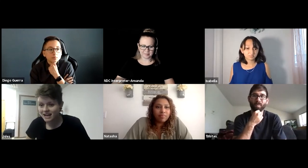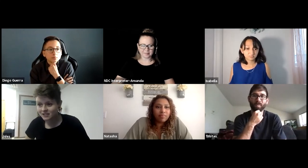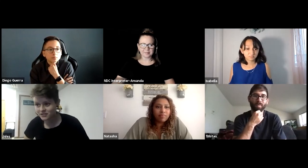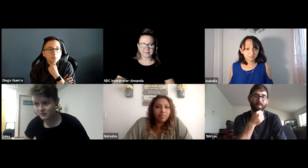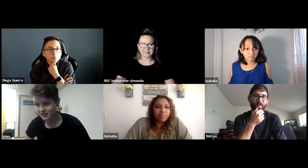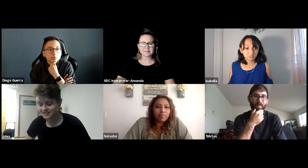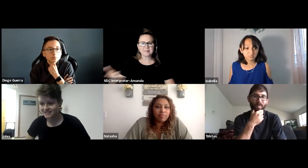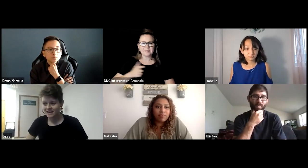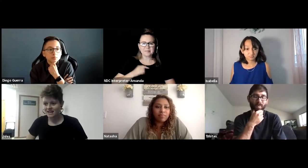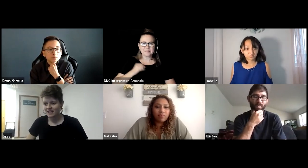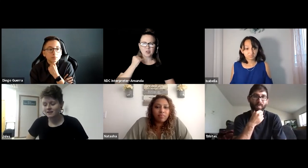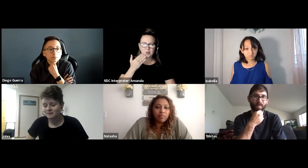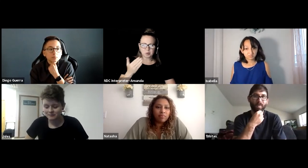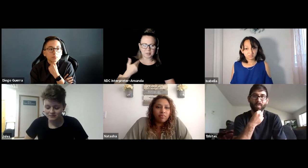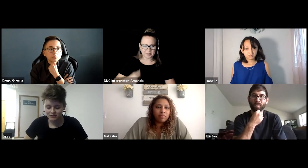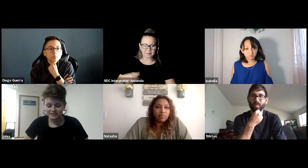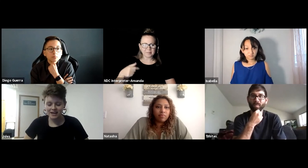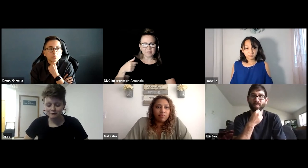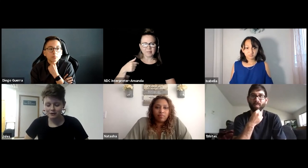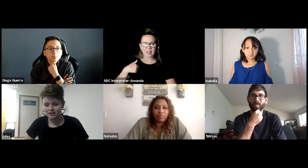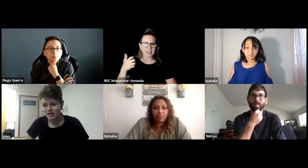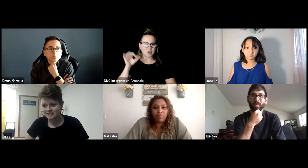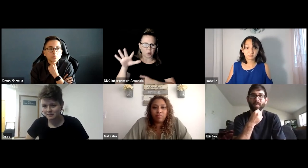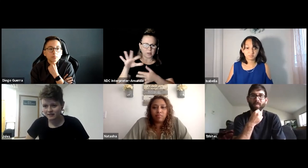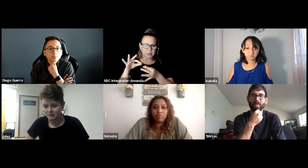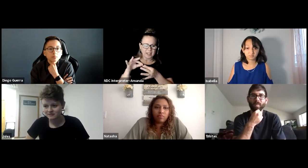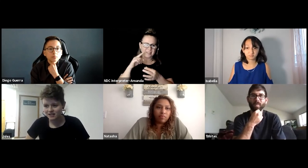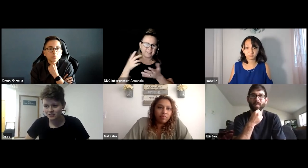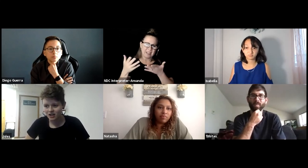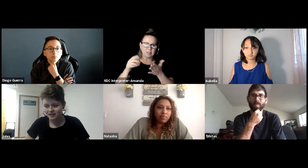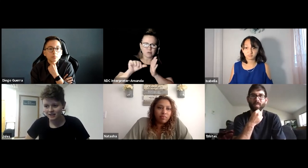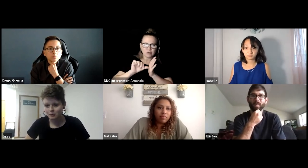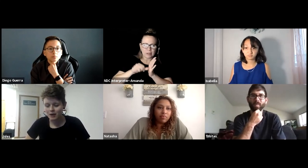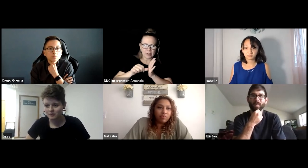I just wanted to say and just to kind of reiterate something that we've touched on I think throughout